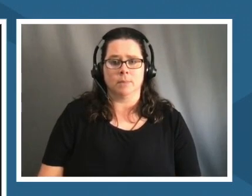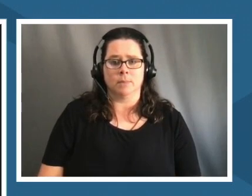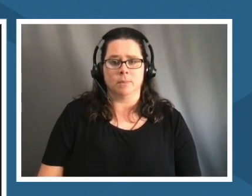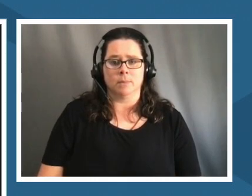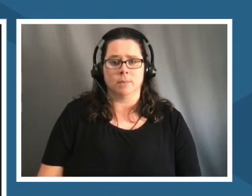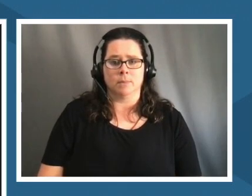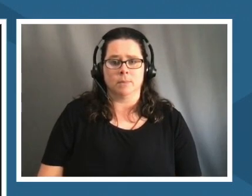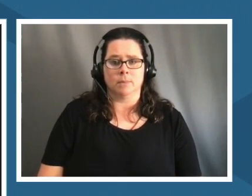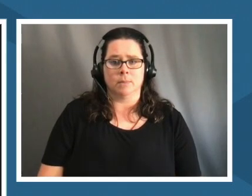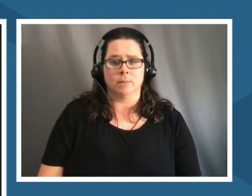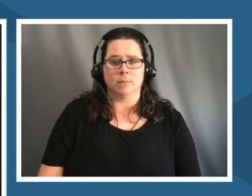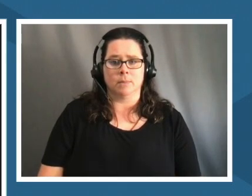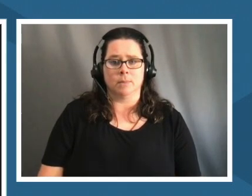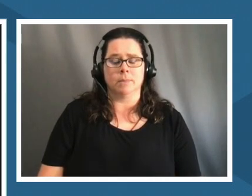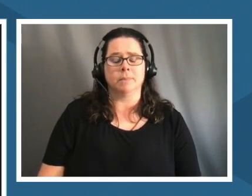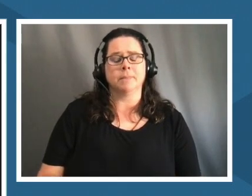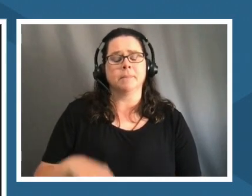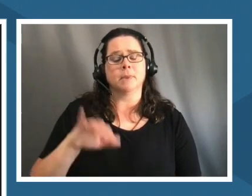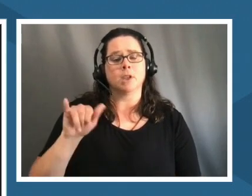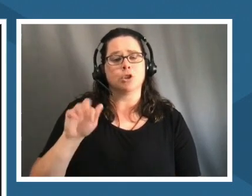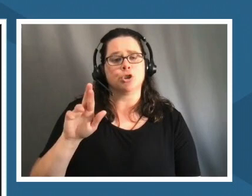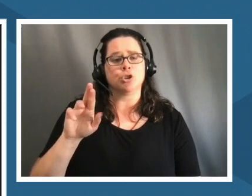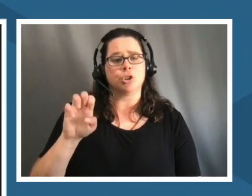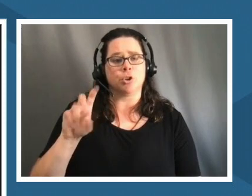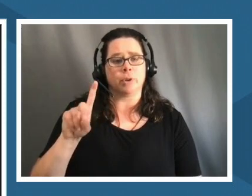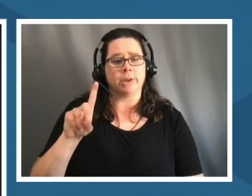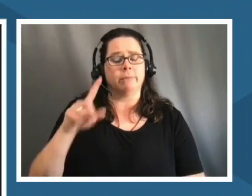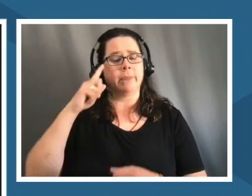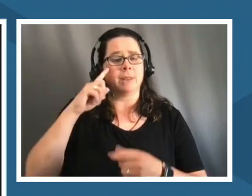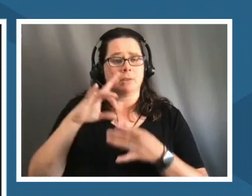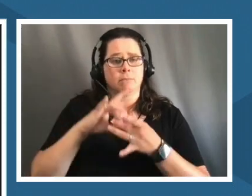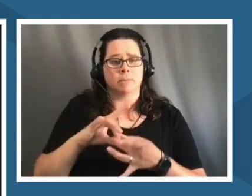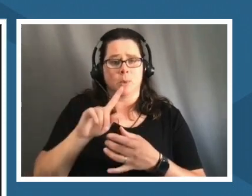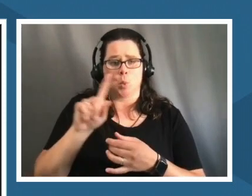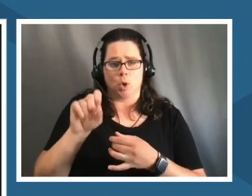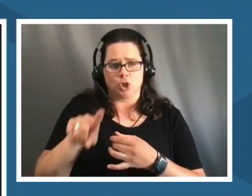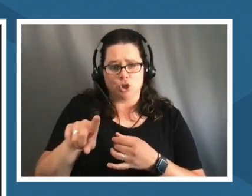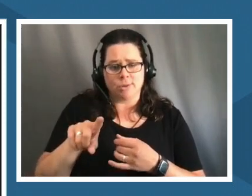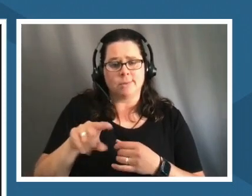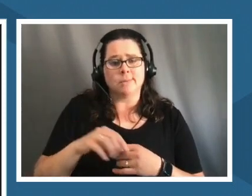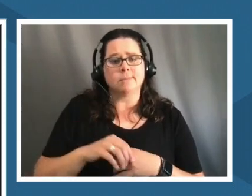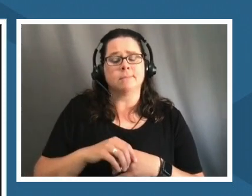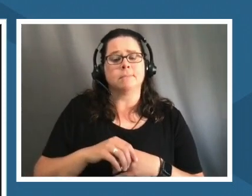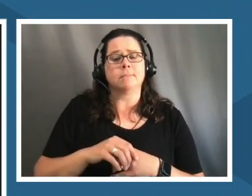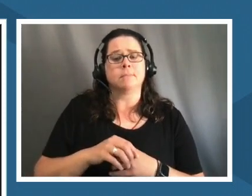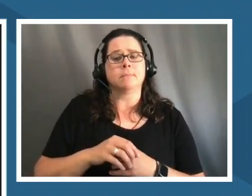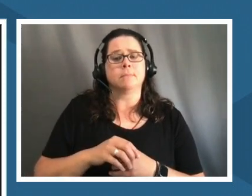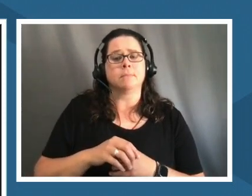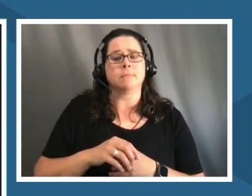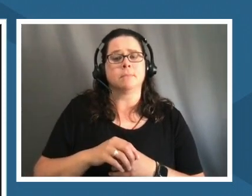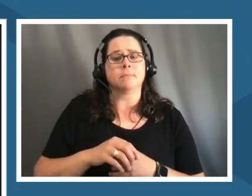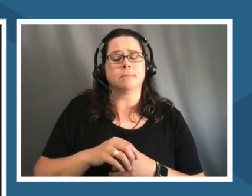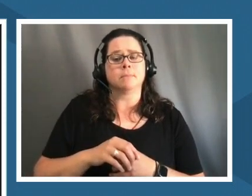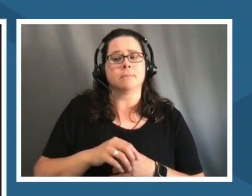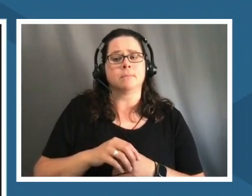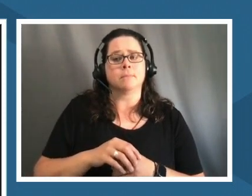i think i think when it comes to that question um i always like to point out when